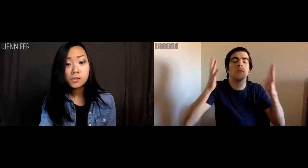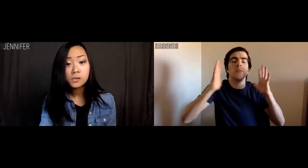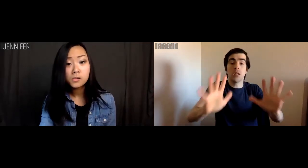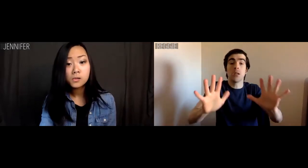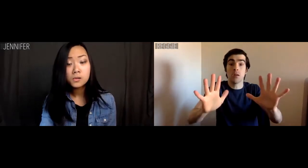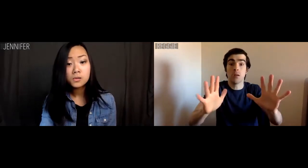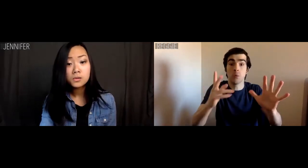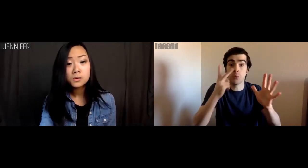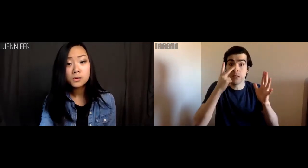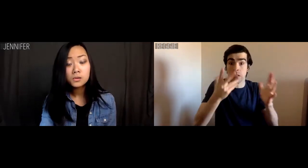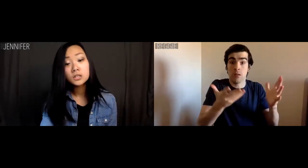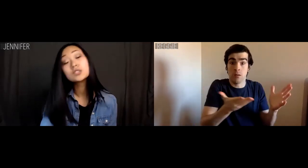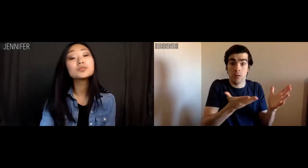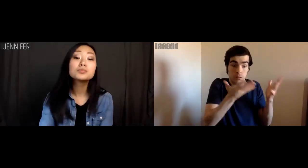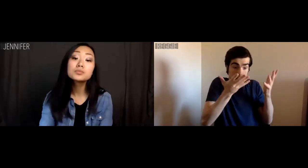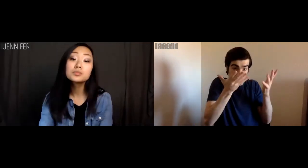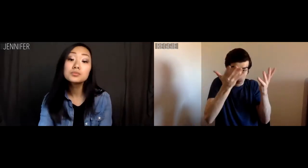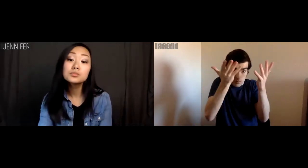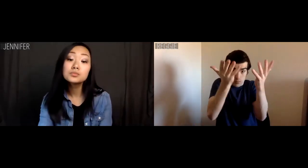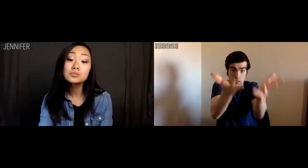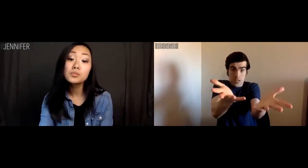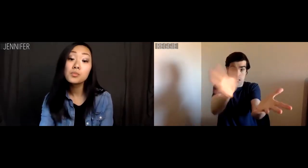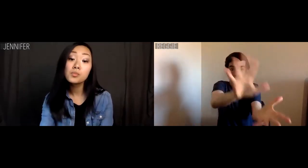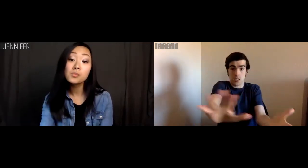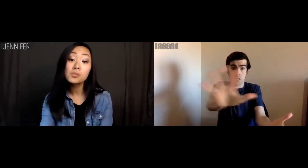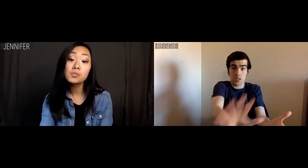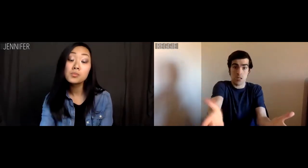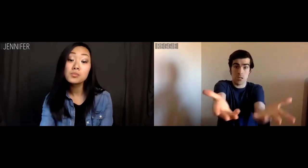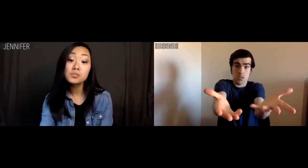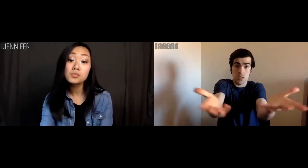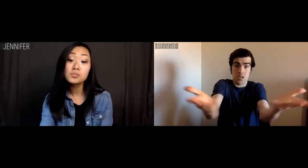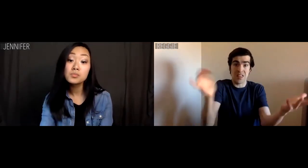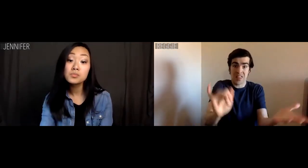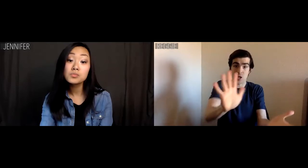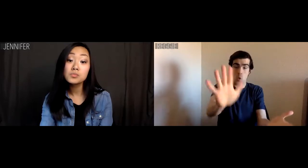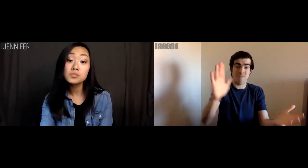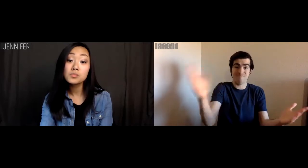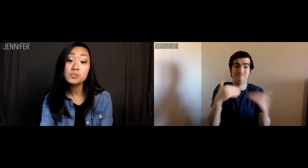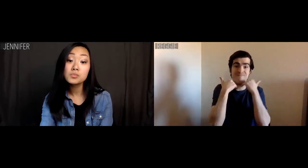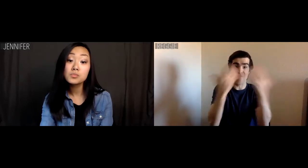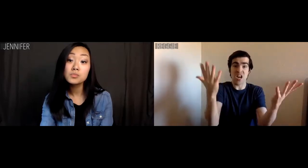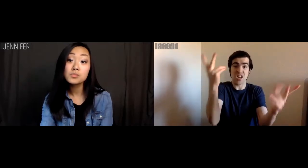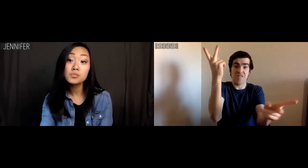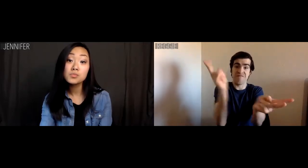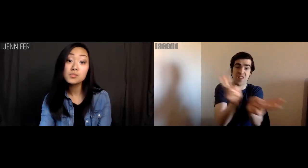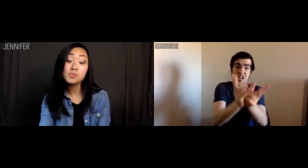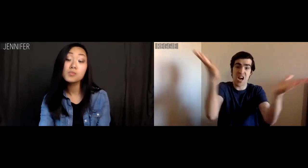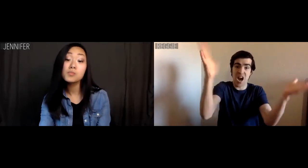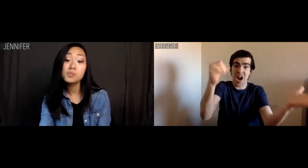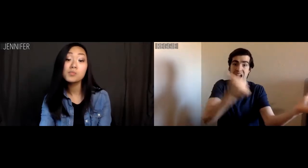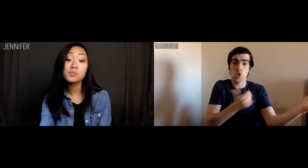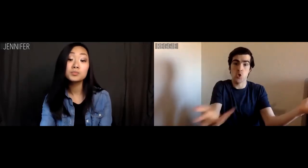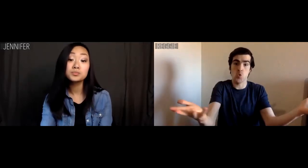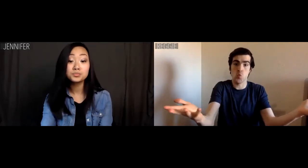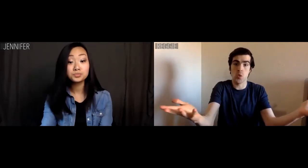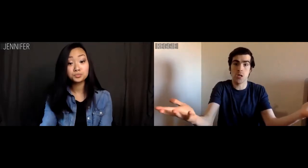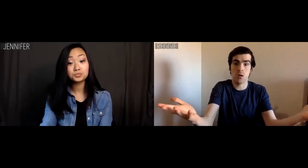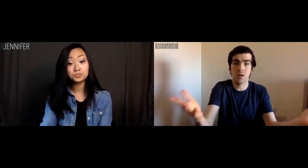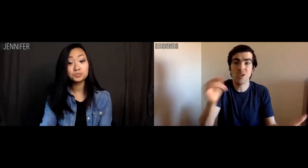Reggie: See, this is your whole fucking attitude.